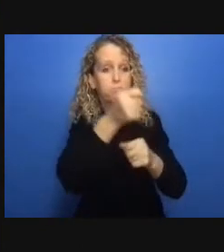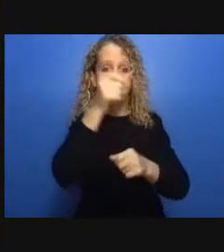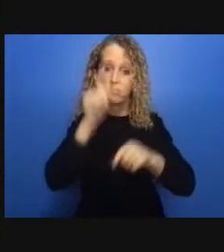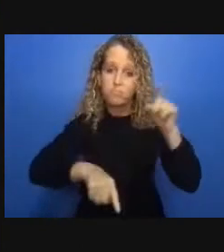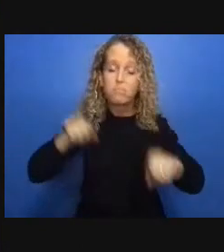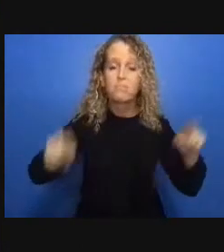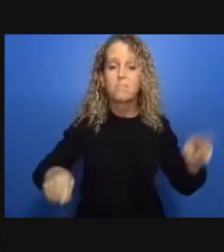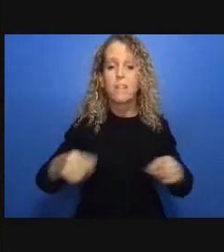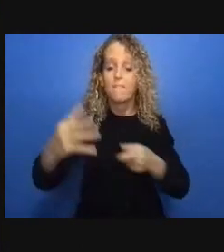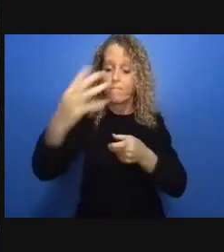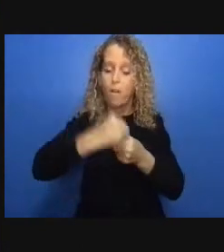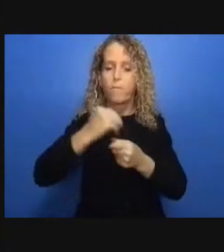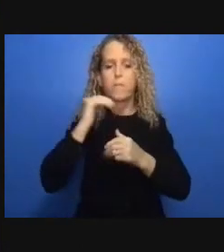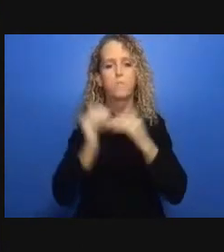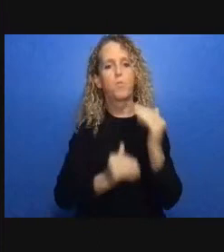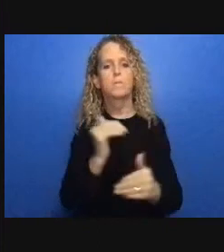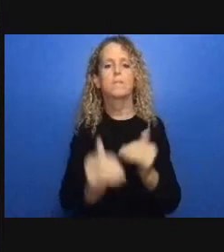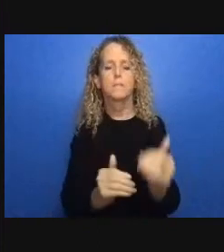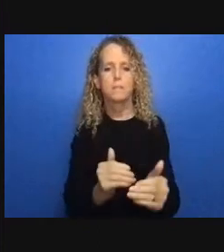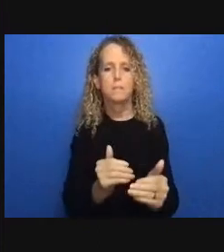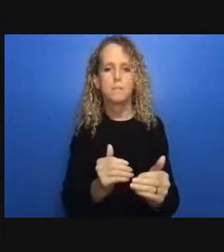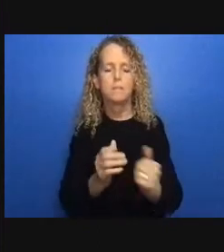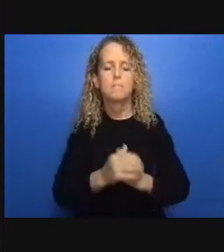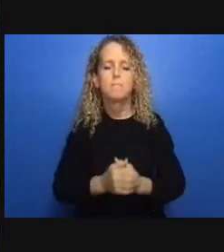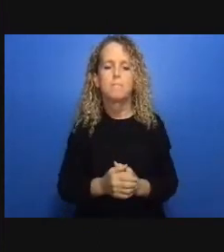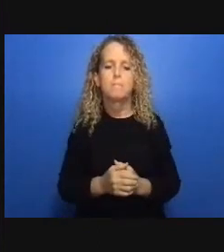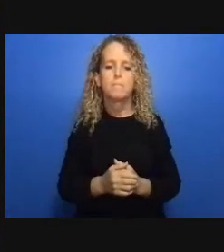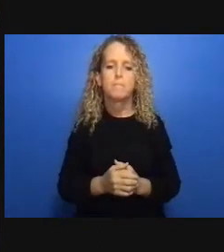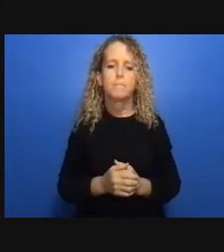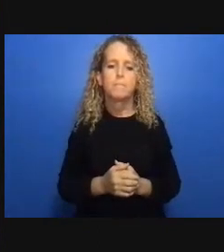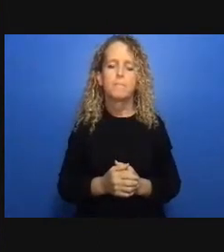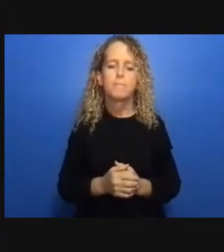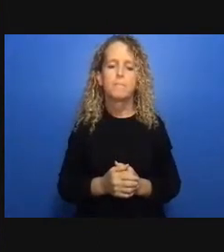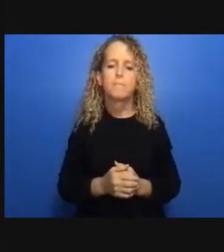and reliance on them to help find shelter and supports for people with mental health issues